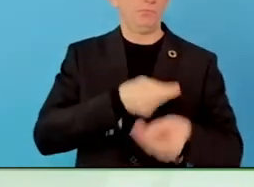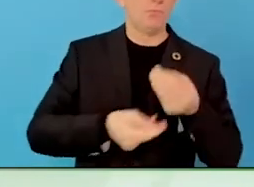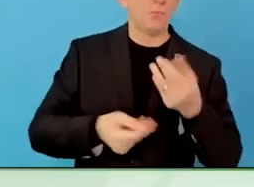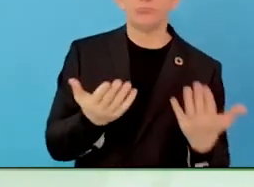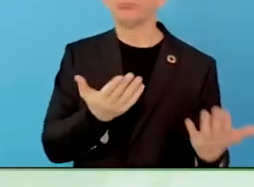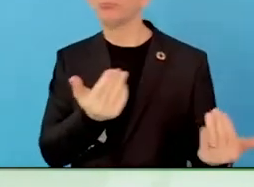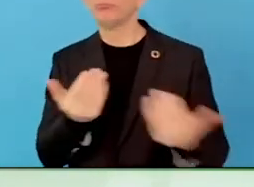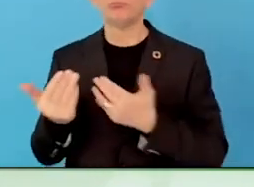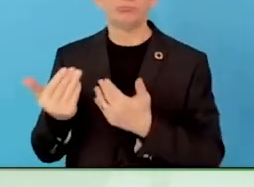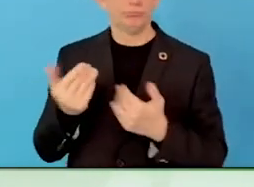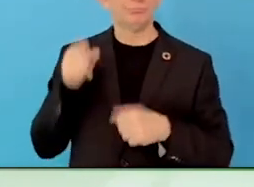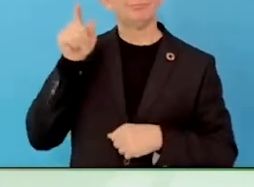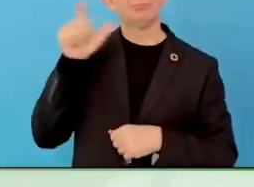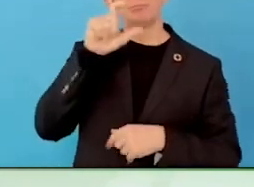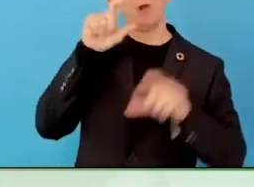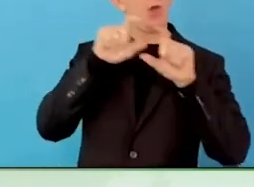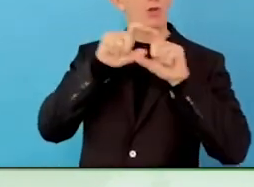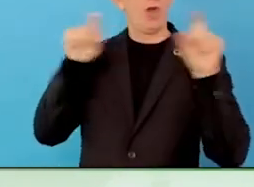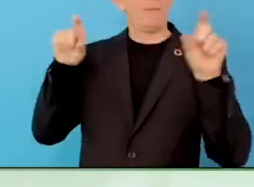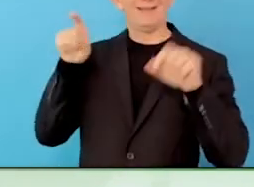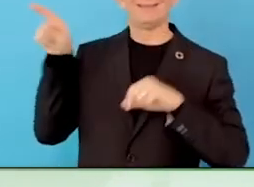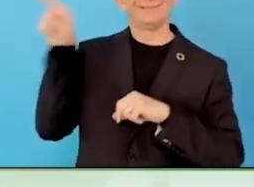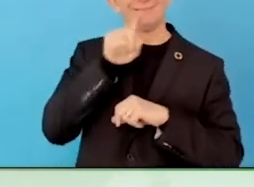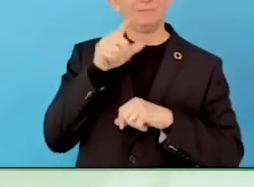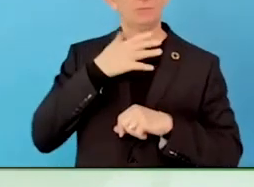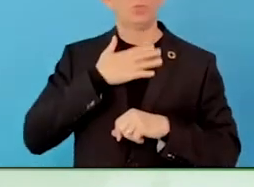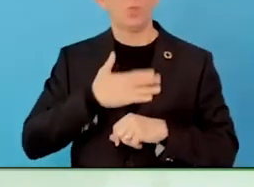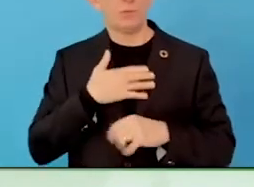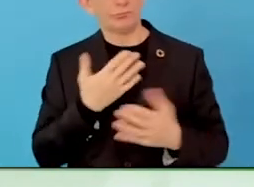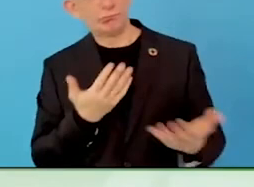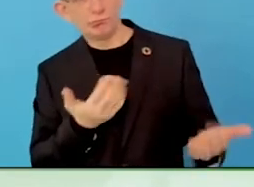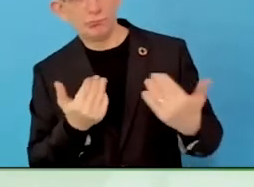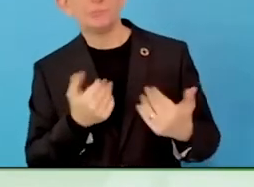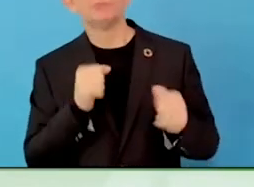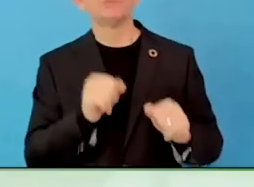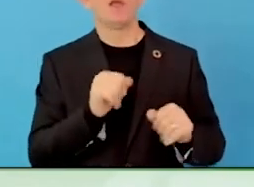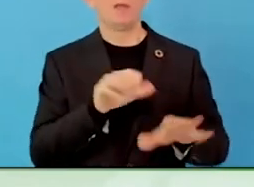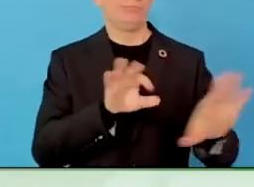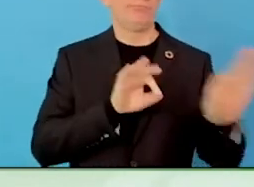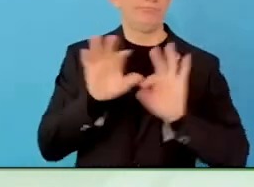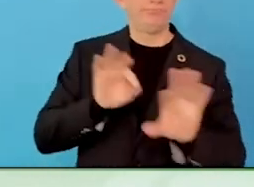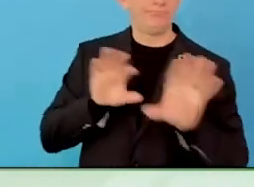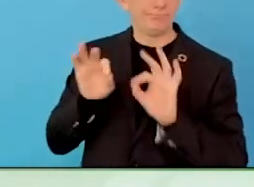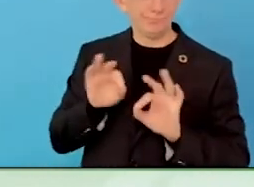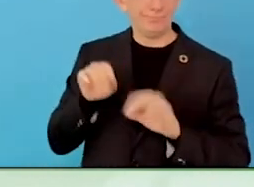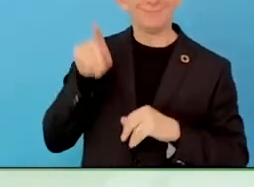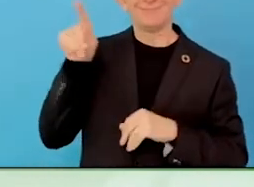and that they use the tools that work and third, it keeps working.